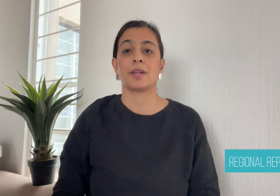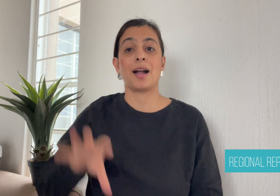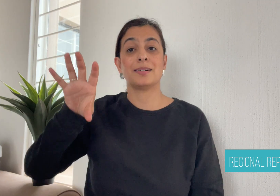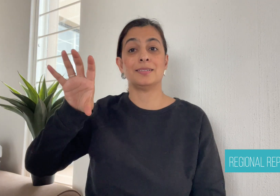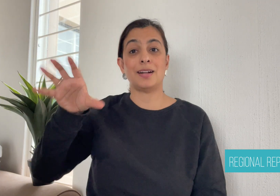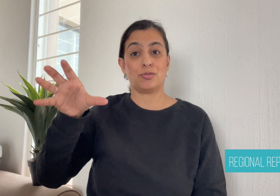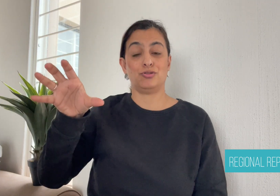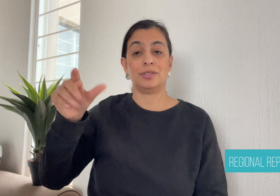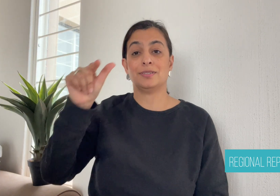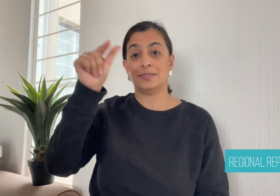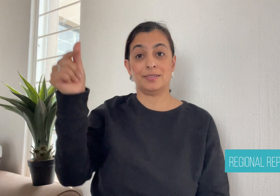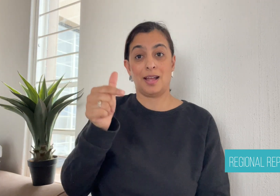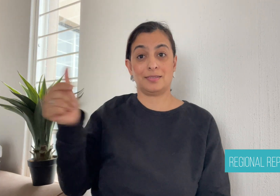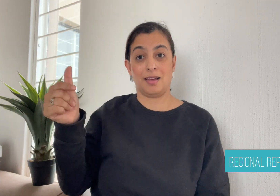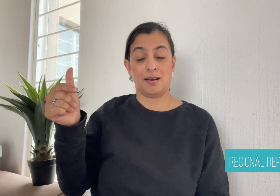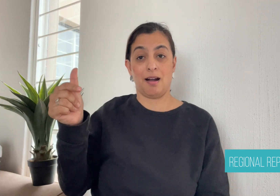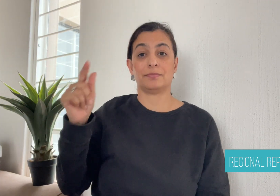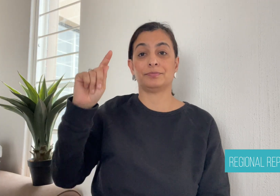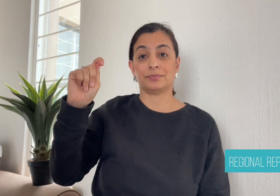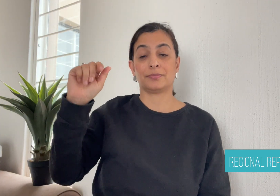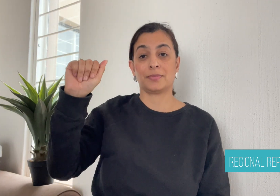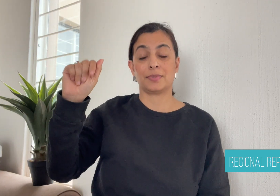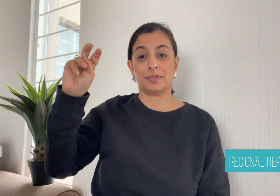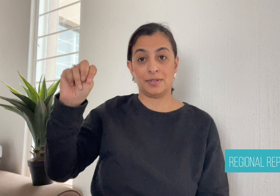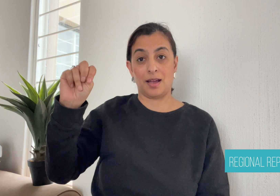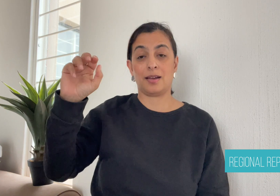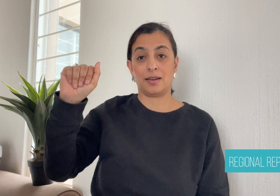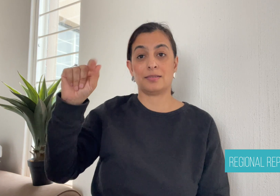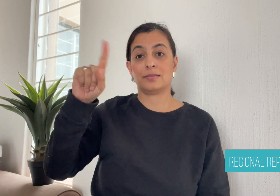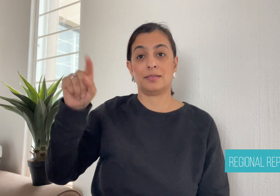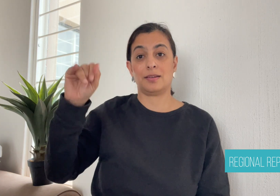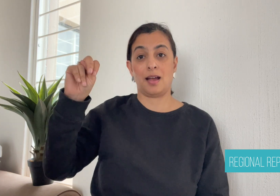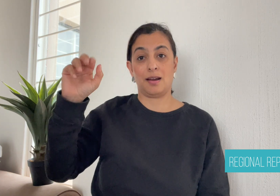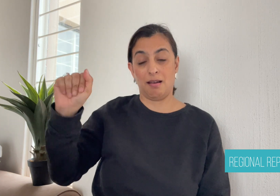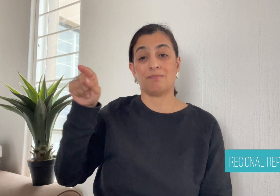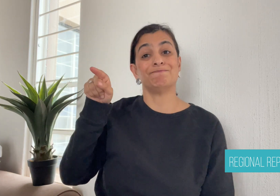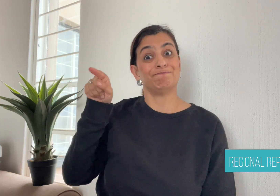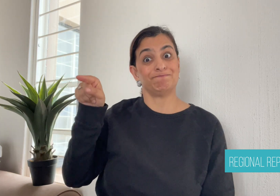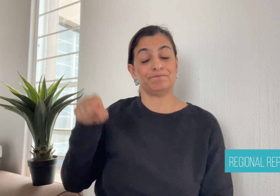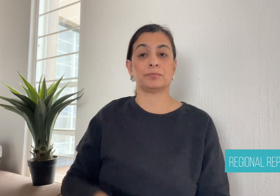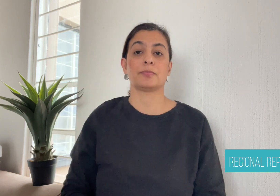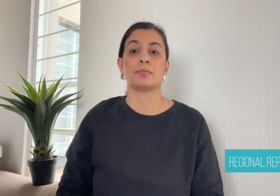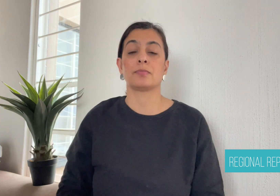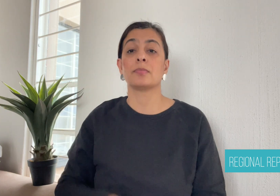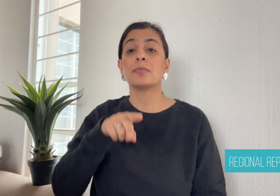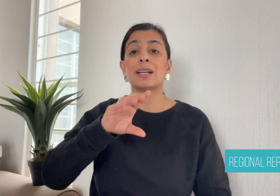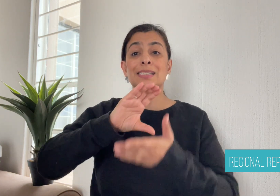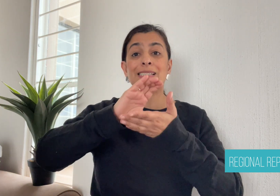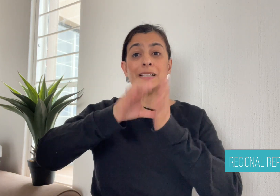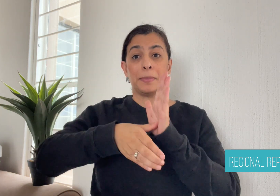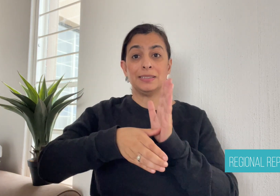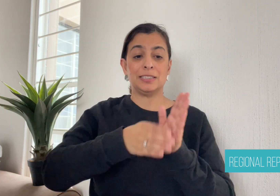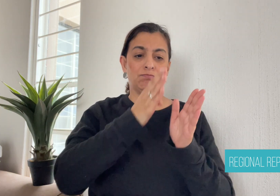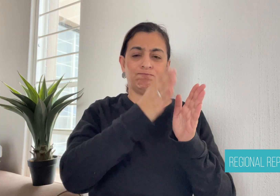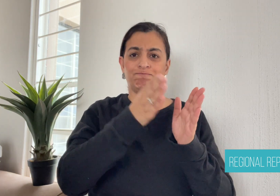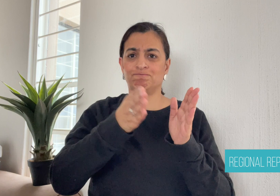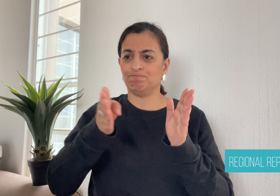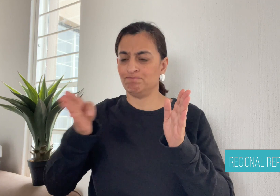In Tanzania, there has been several researches conducted on the